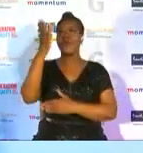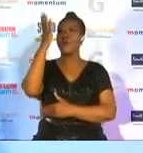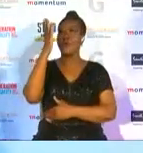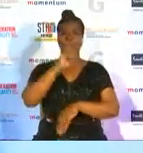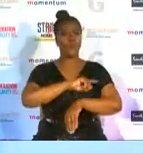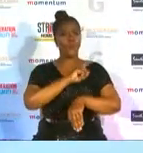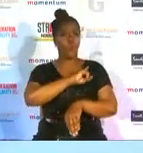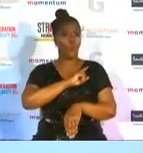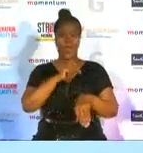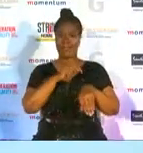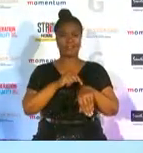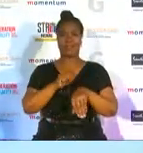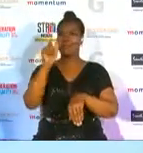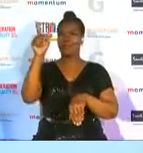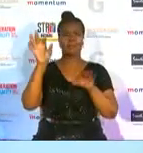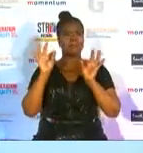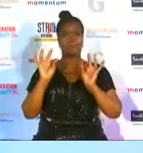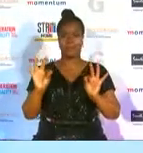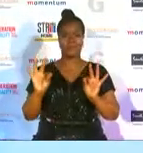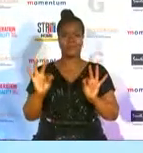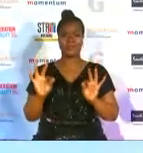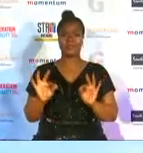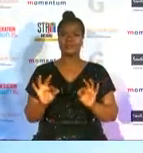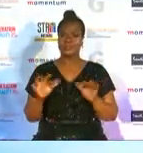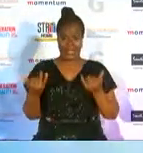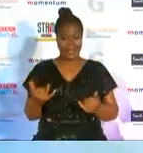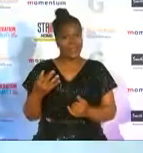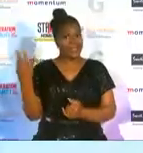perfect this is actually my third nomination in this category